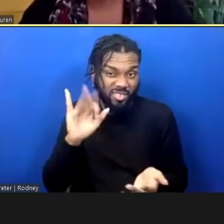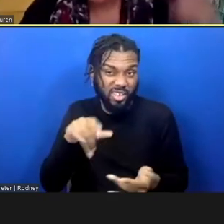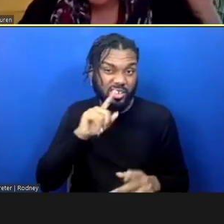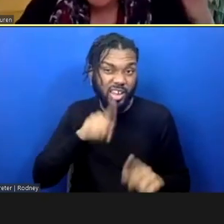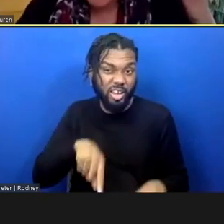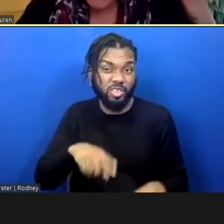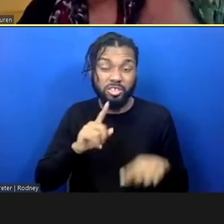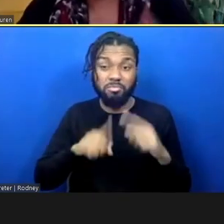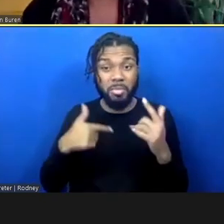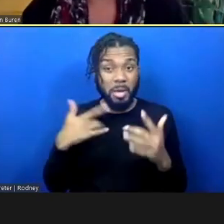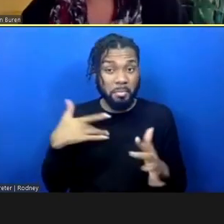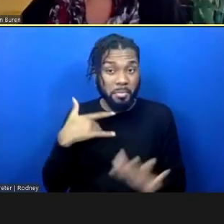I call my friends.